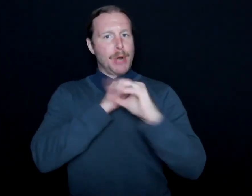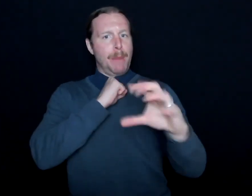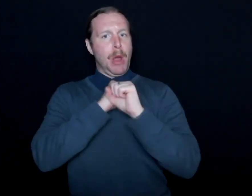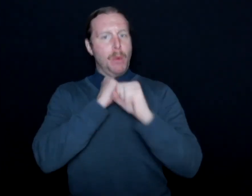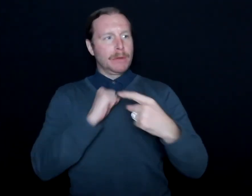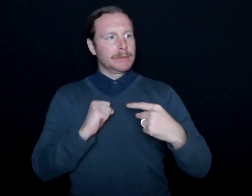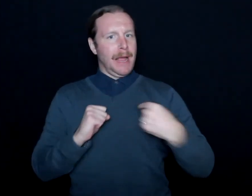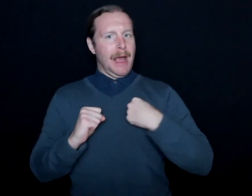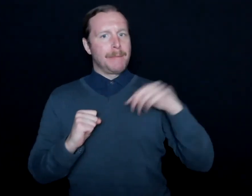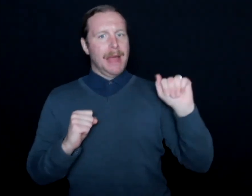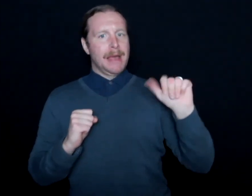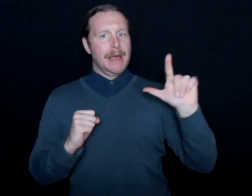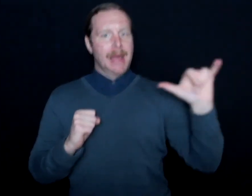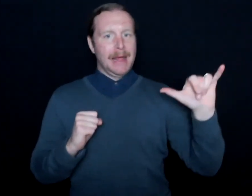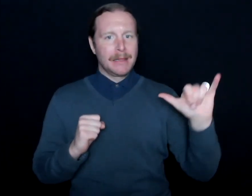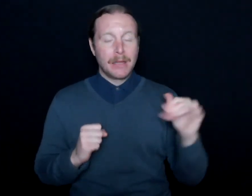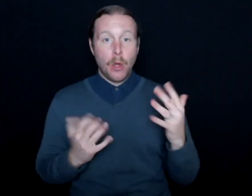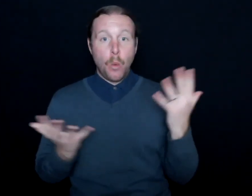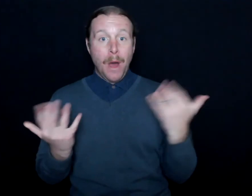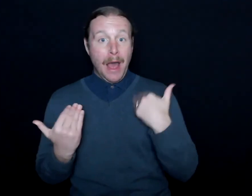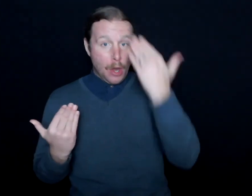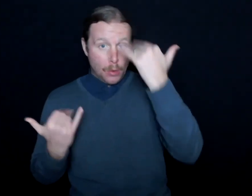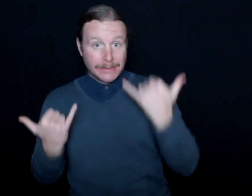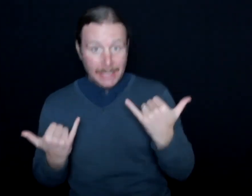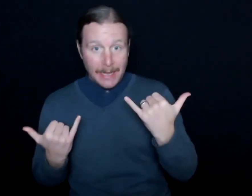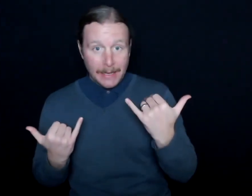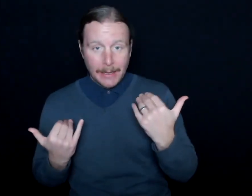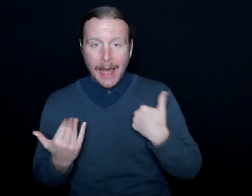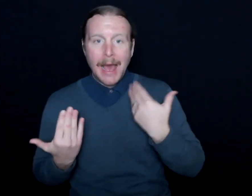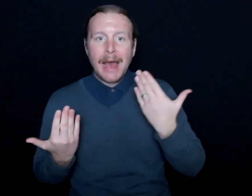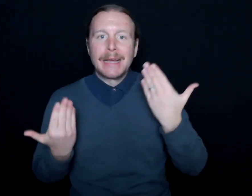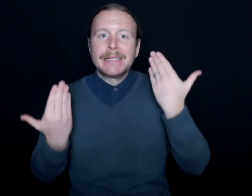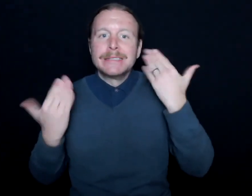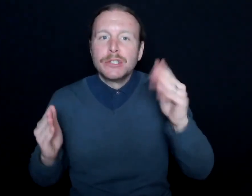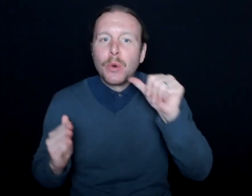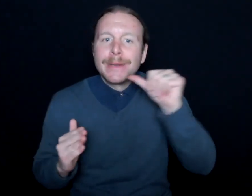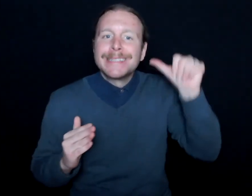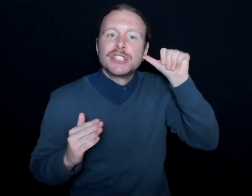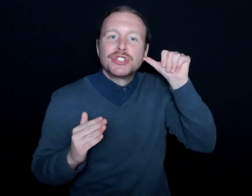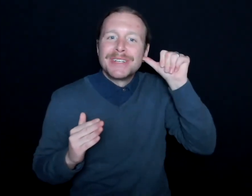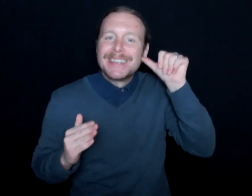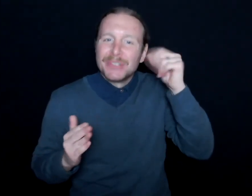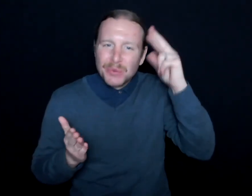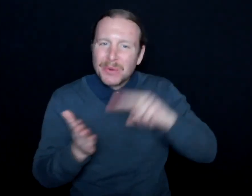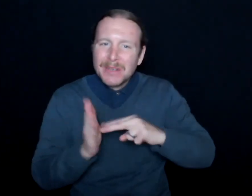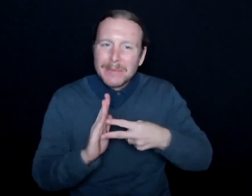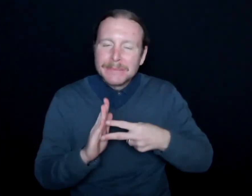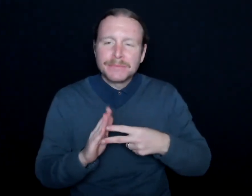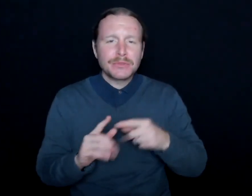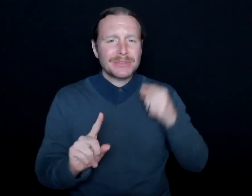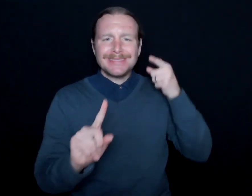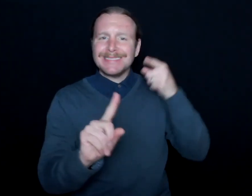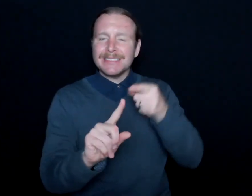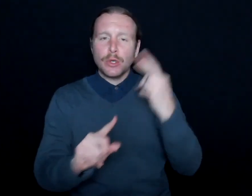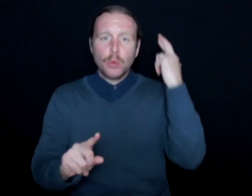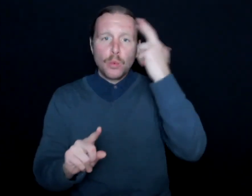because what I know today I didn't know yesterday. And so I think the biggest thing is realizing that communication